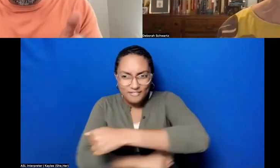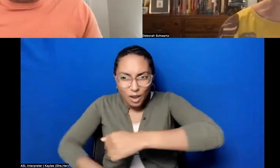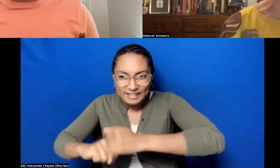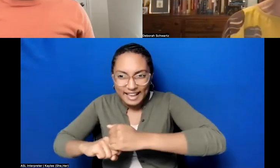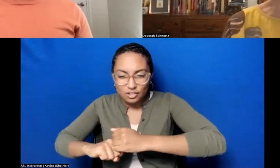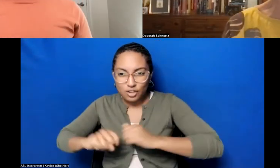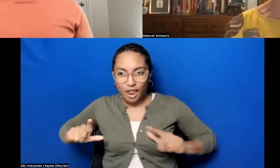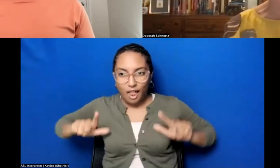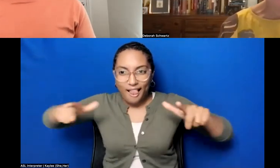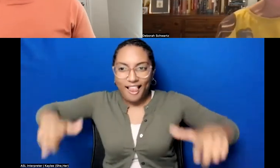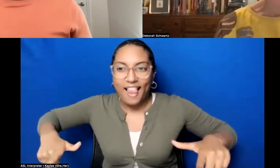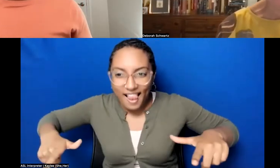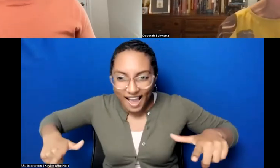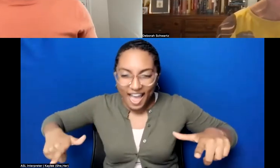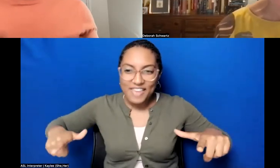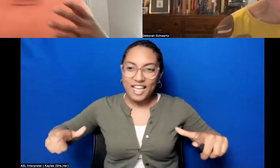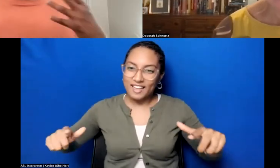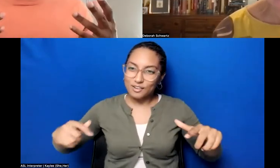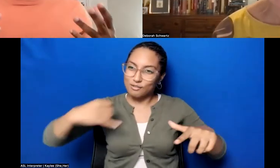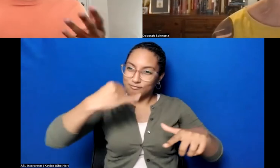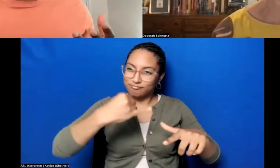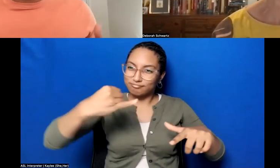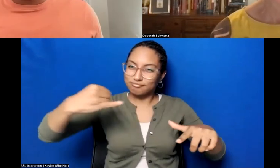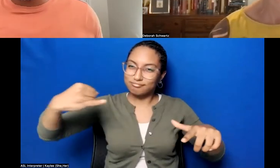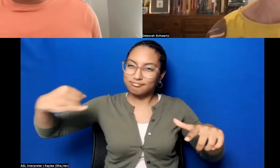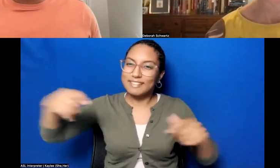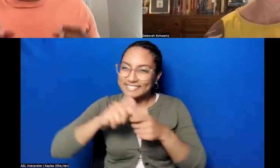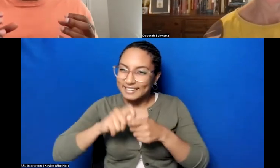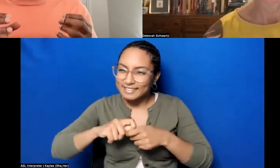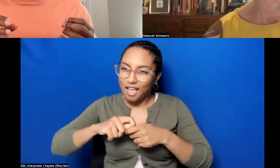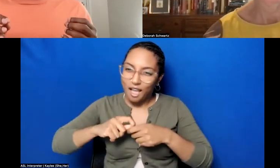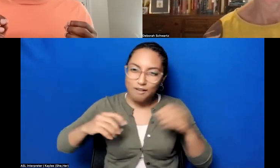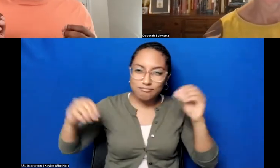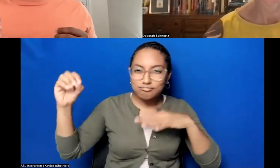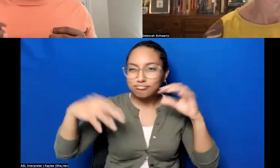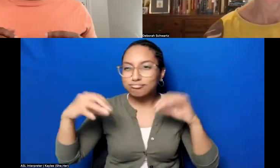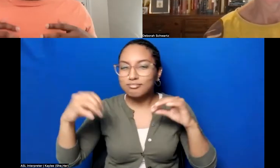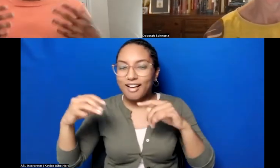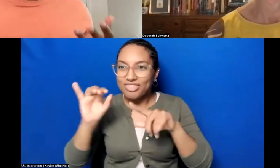way!" You know, like that's what that's what I mean, like we- there is there is